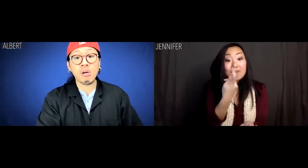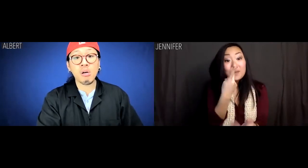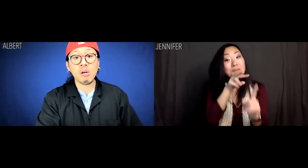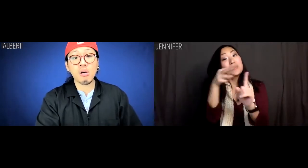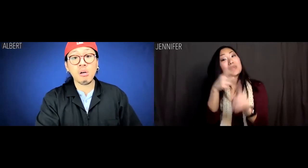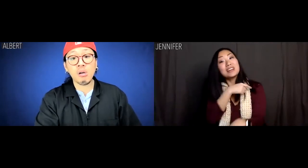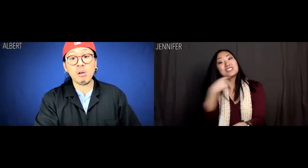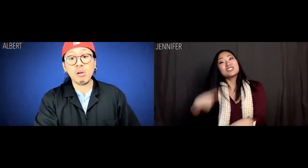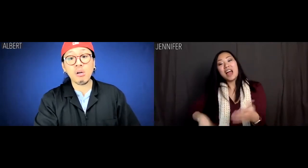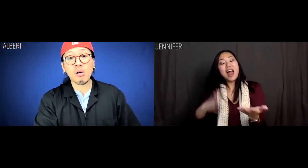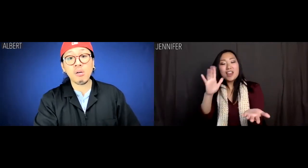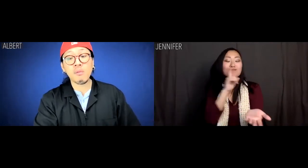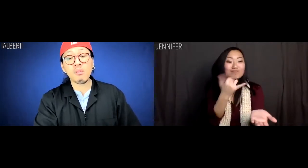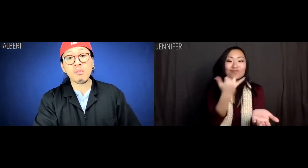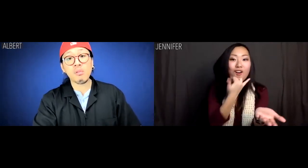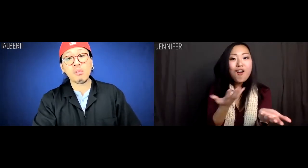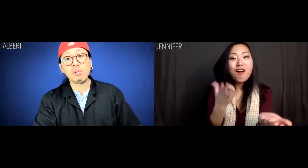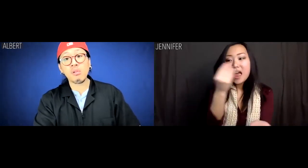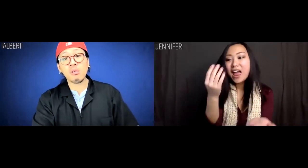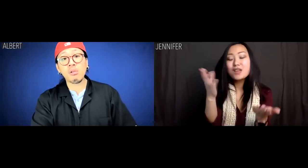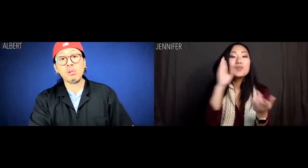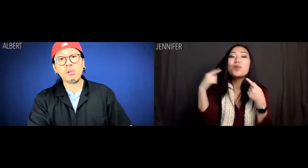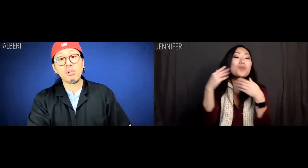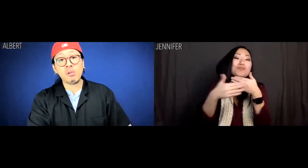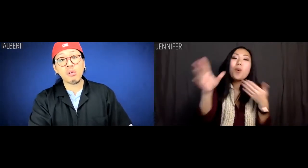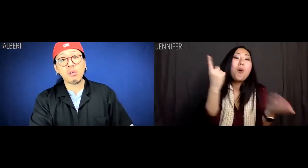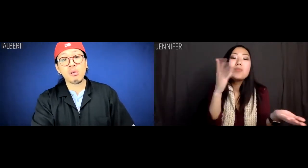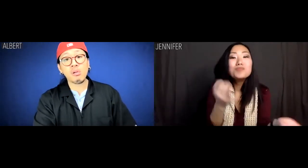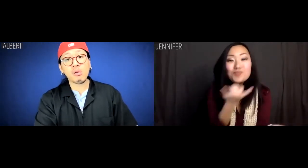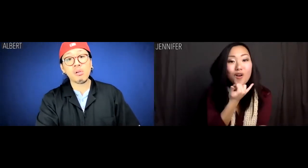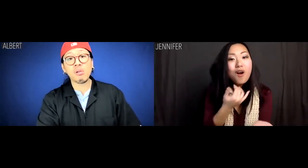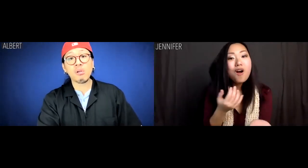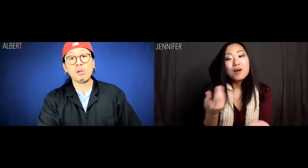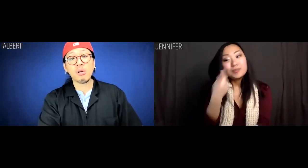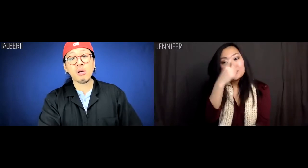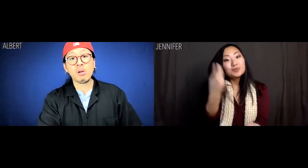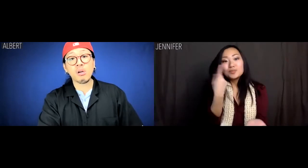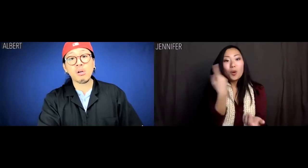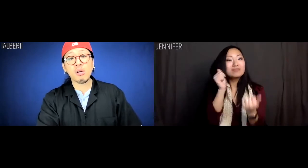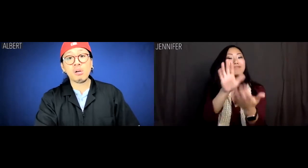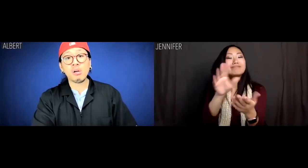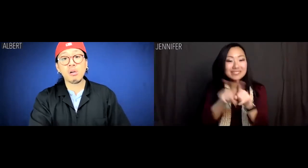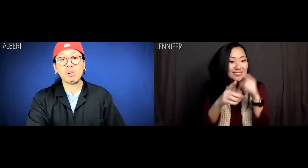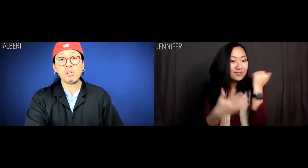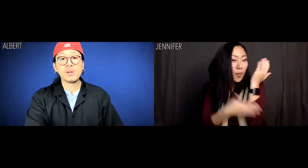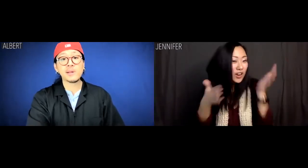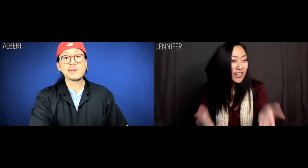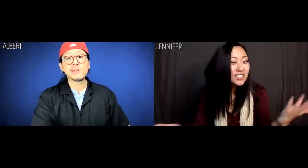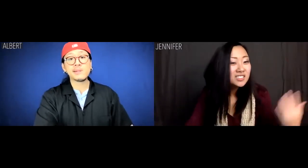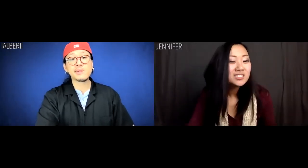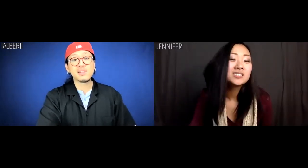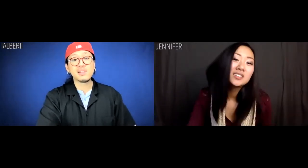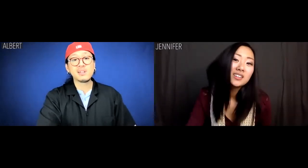What if our very conception of China is skewed and will always be skewed, because we're coming at it as foreigners?